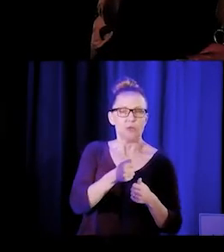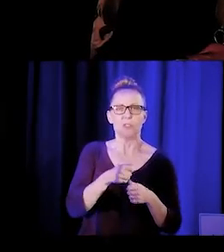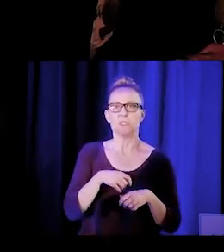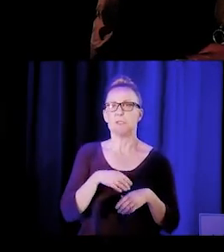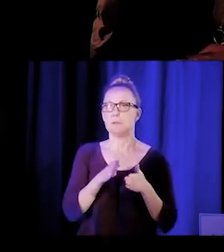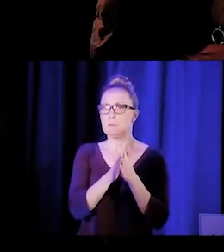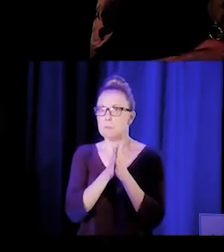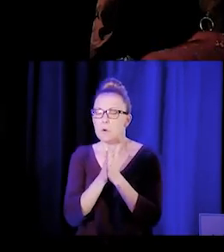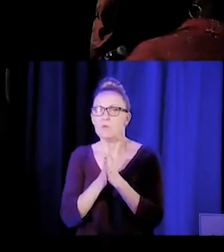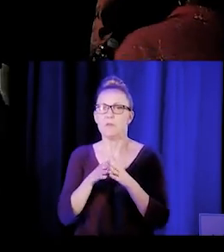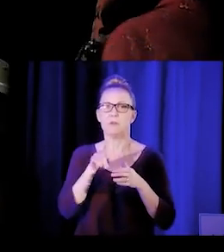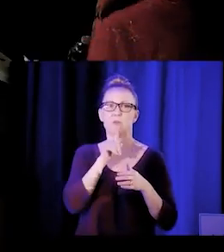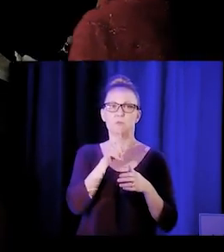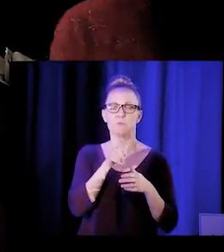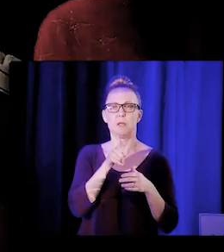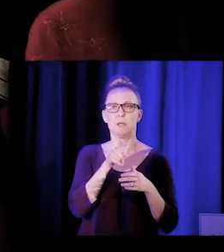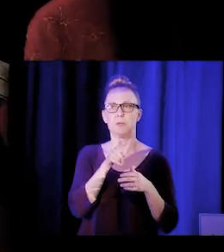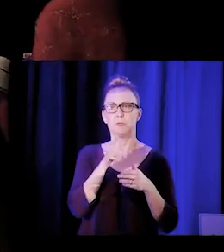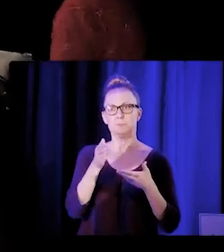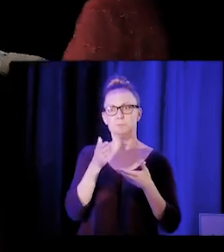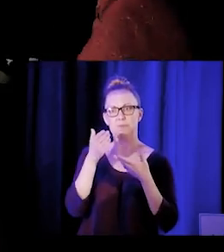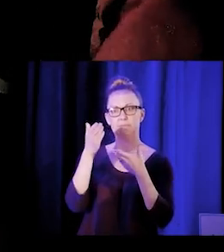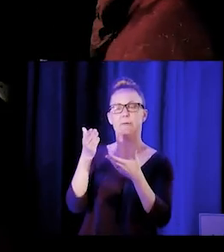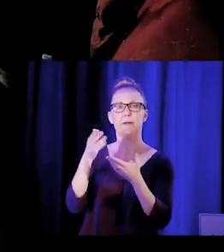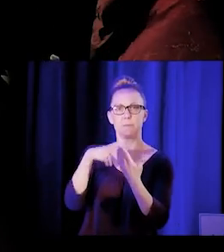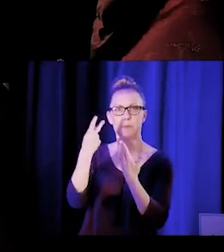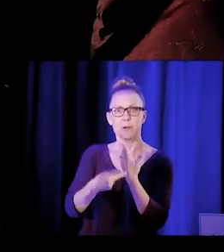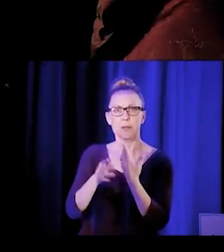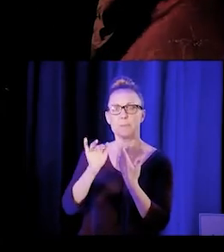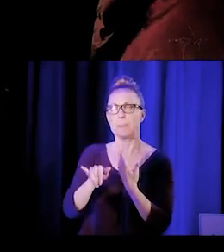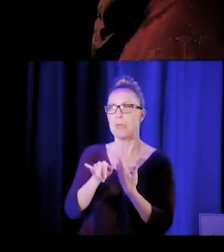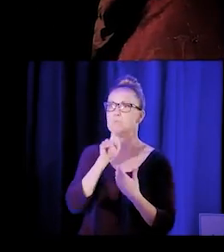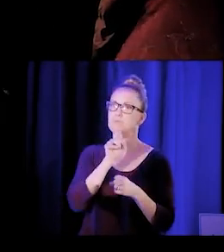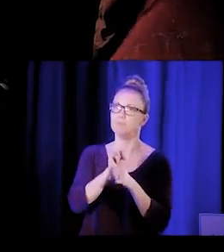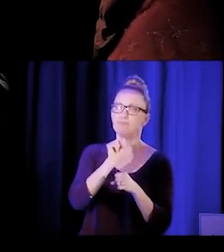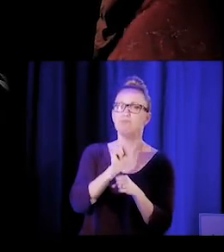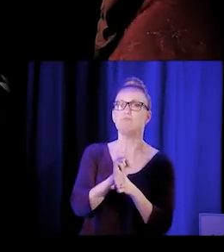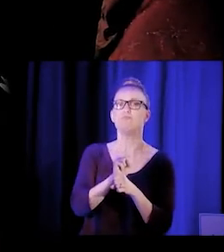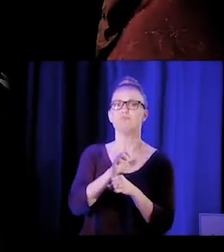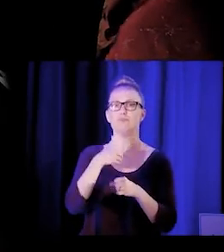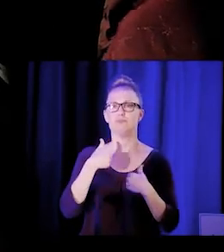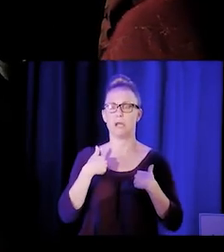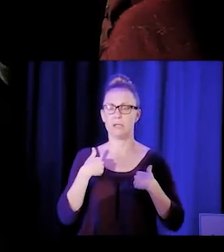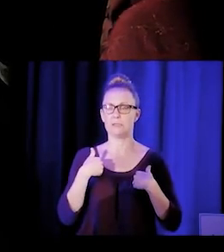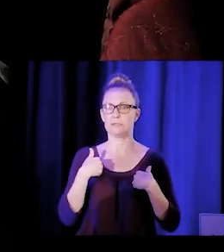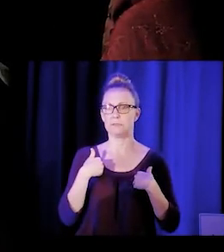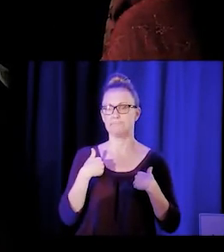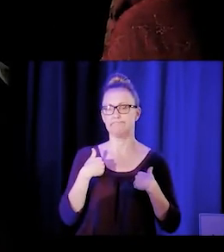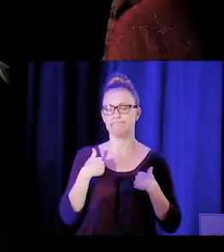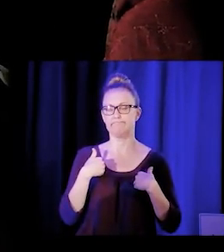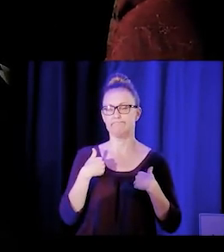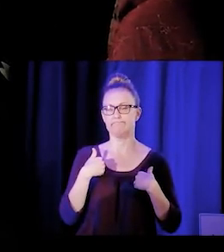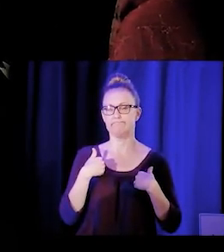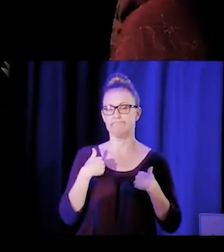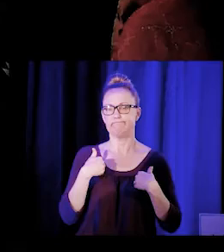that we are are providing a program that really does have that centered in the work that we do.